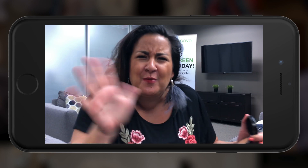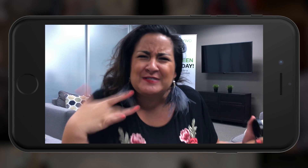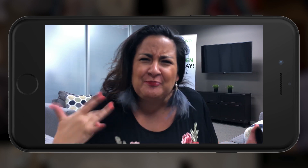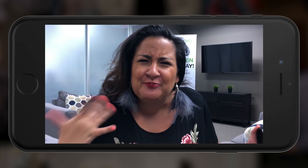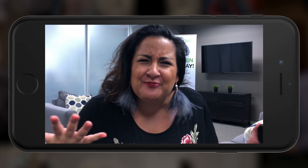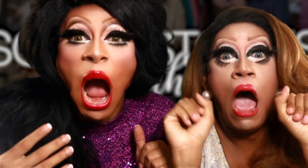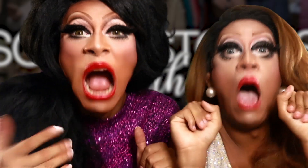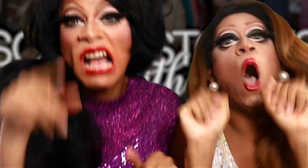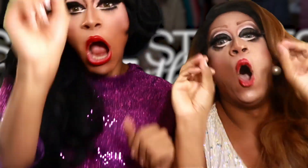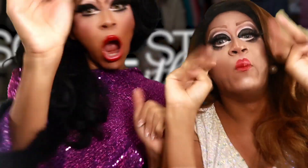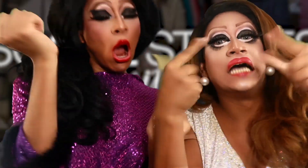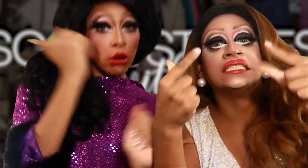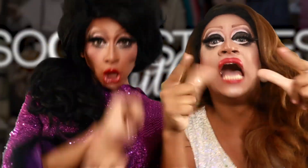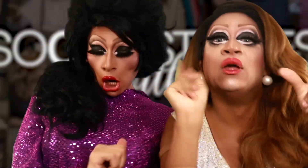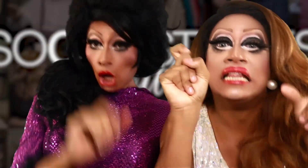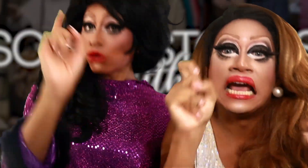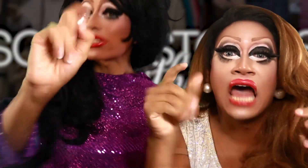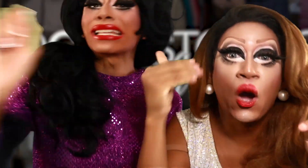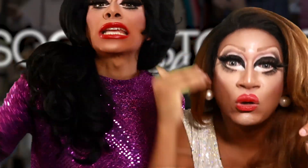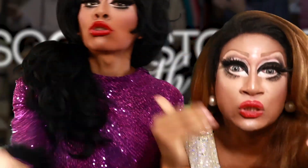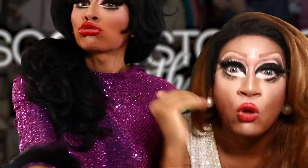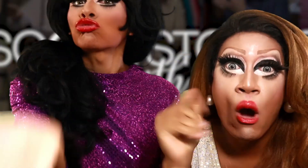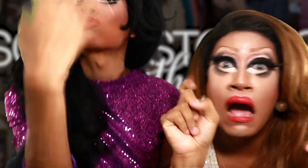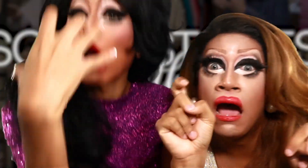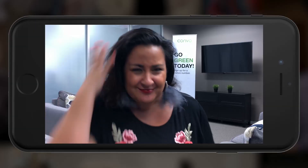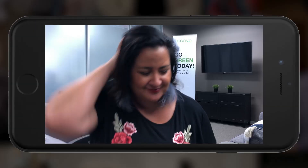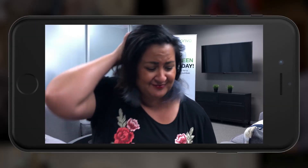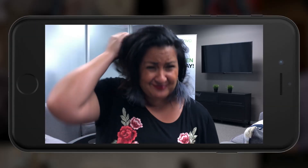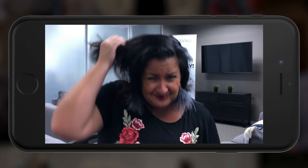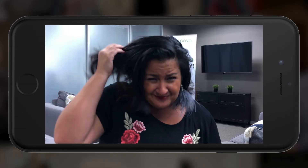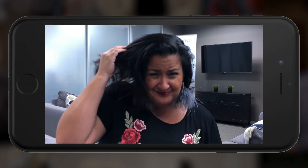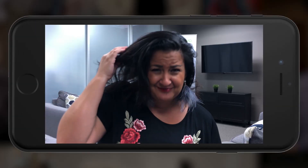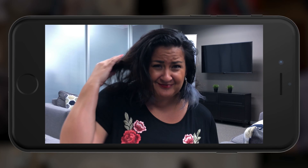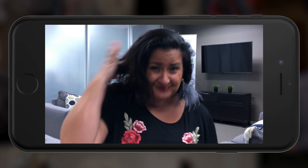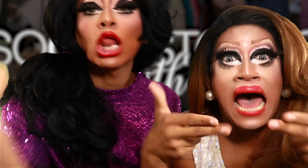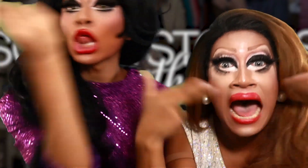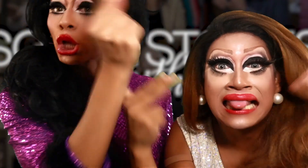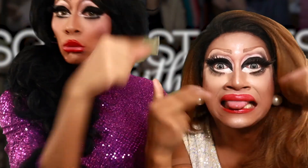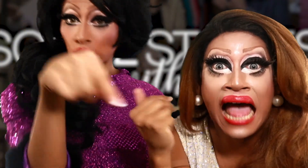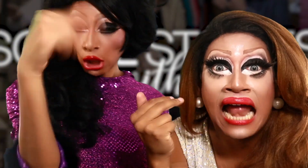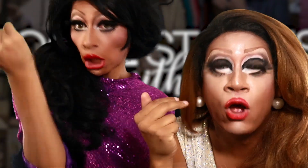Hey girls! I’m in the middle of something? Sure! OMG, you need some more blush! Do you have a Highlighter!?